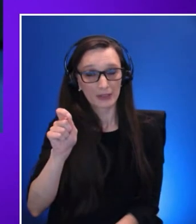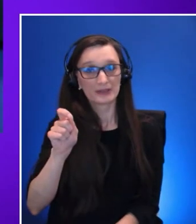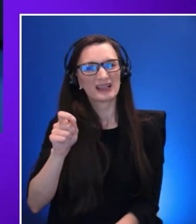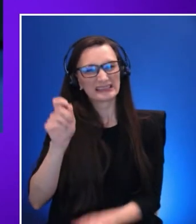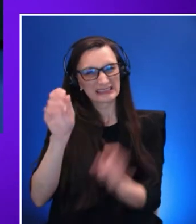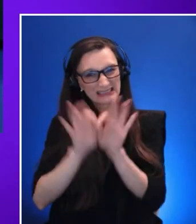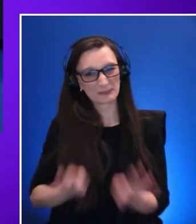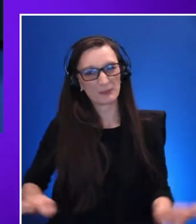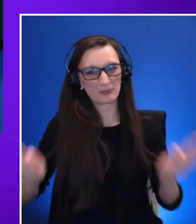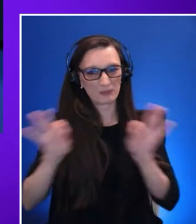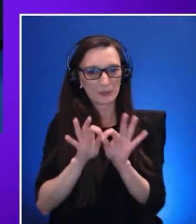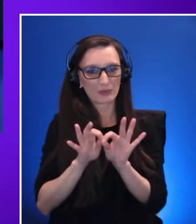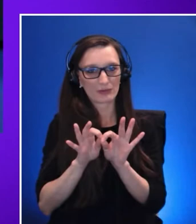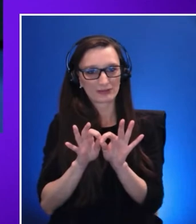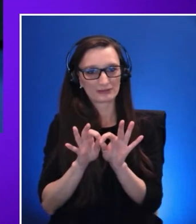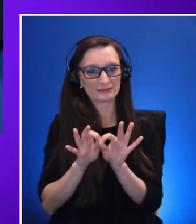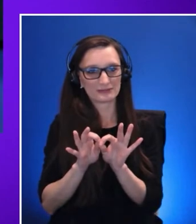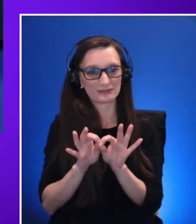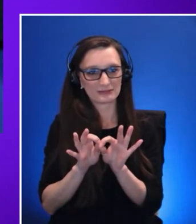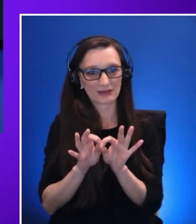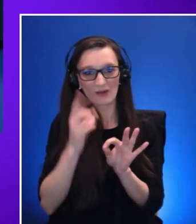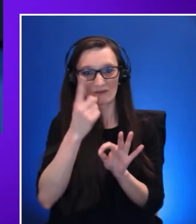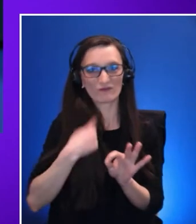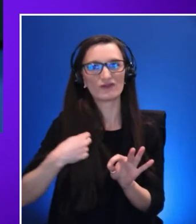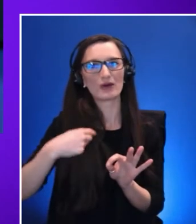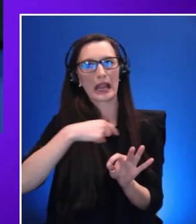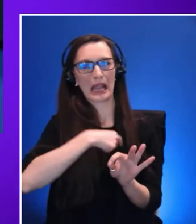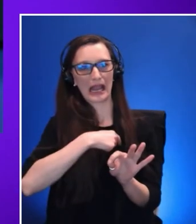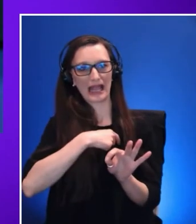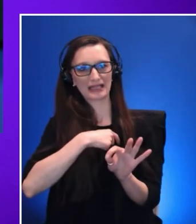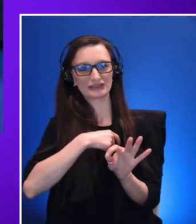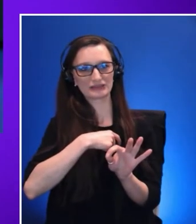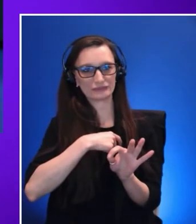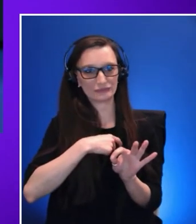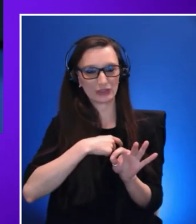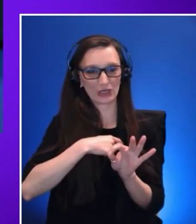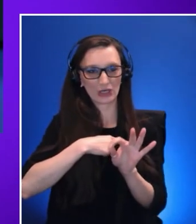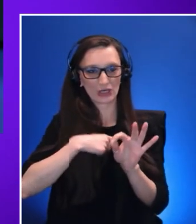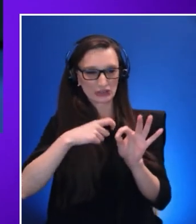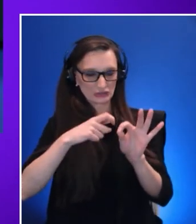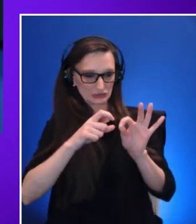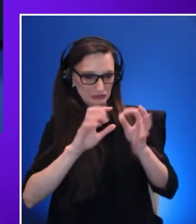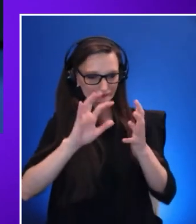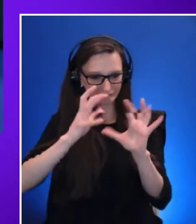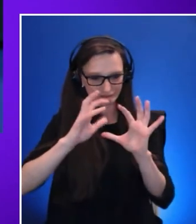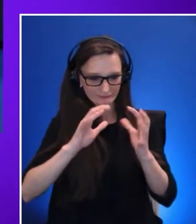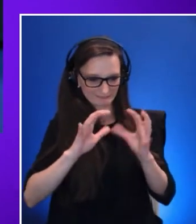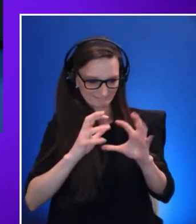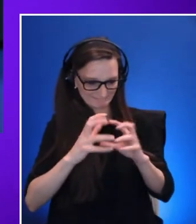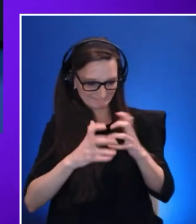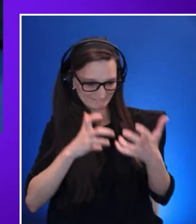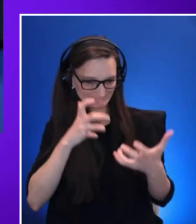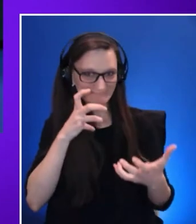us to tailor those experiences, because if not we risk excluding people with different requirements